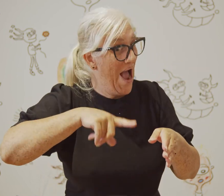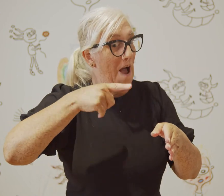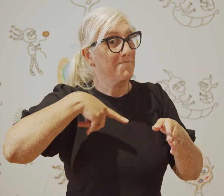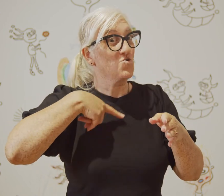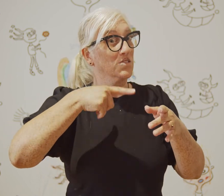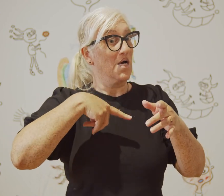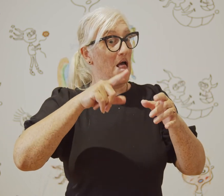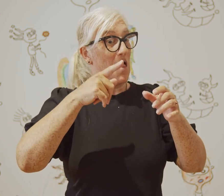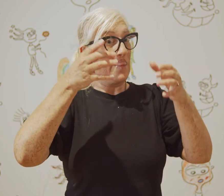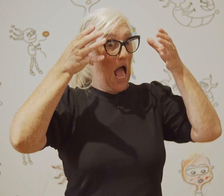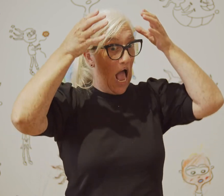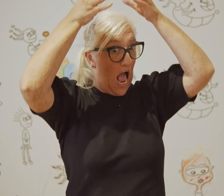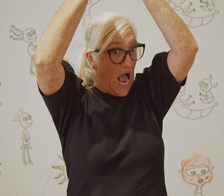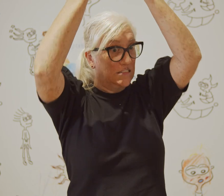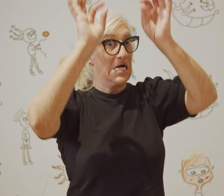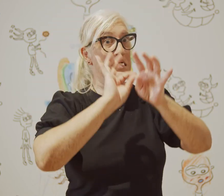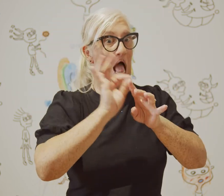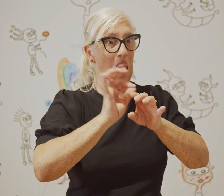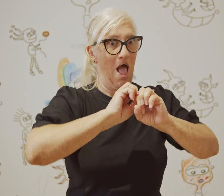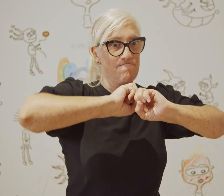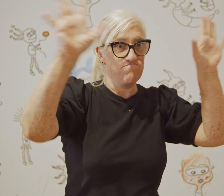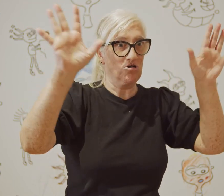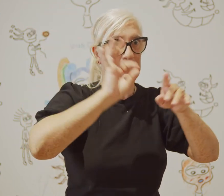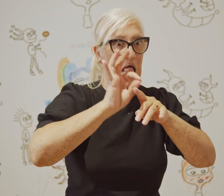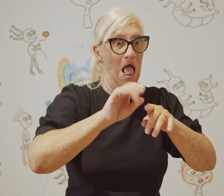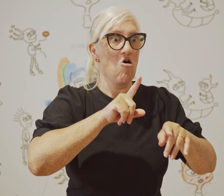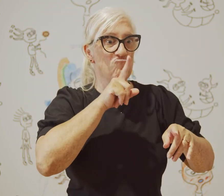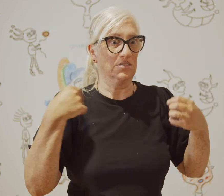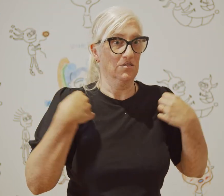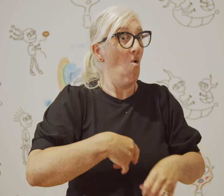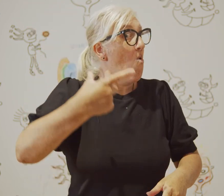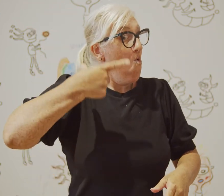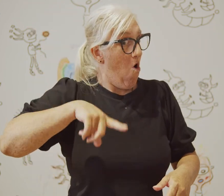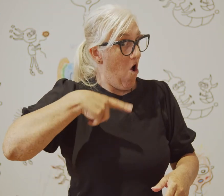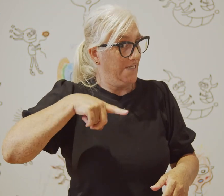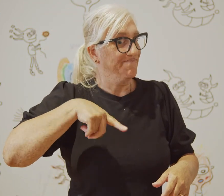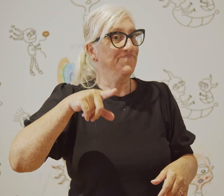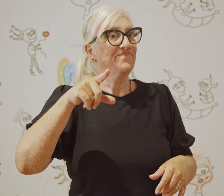The dunce hat is brightly coloured to bring to life the experiences of my education.